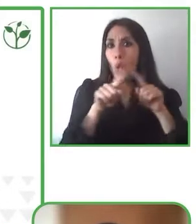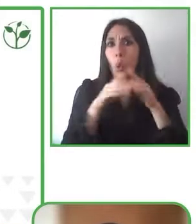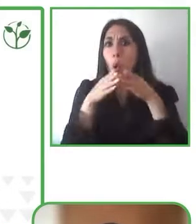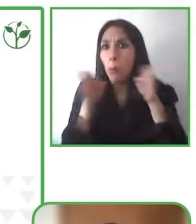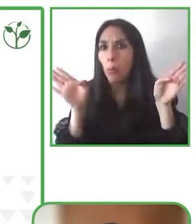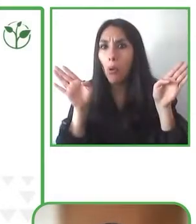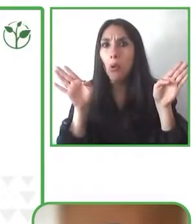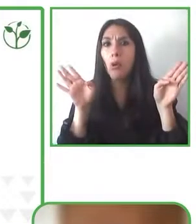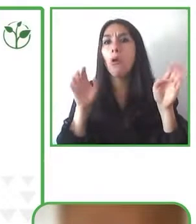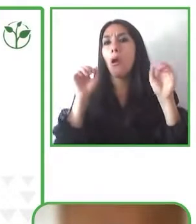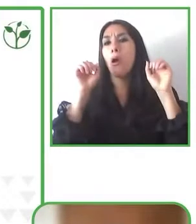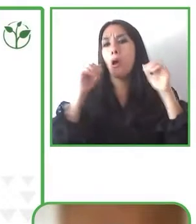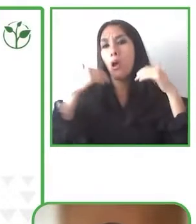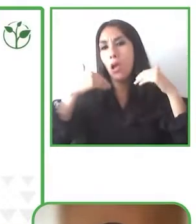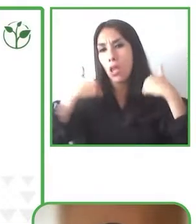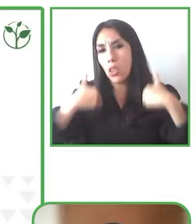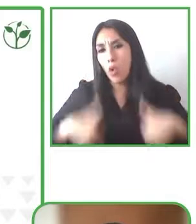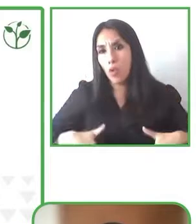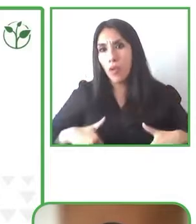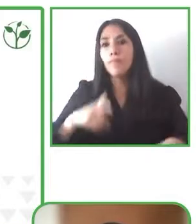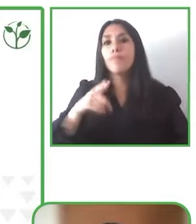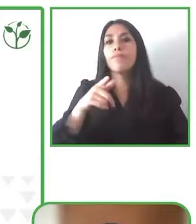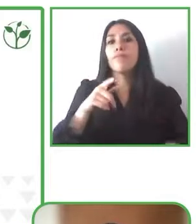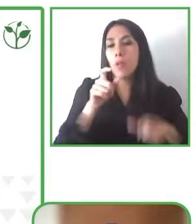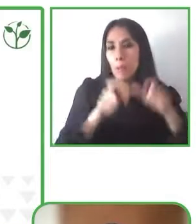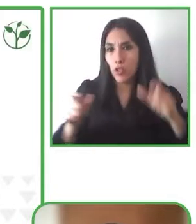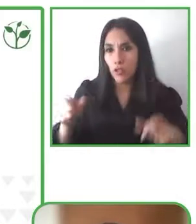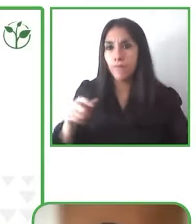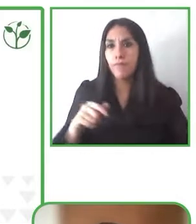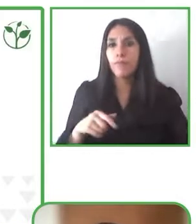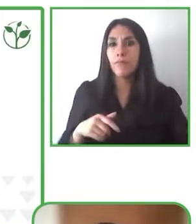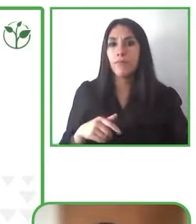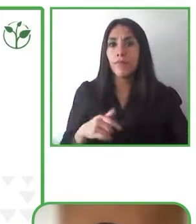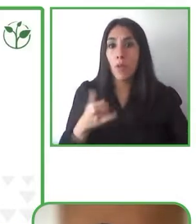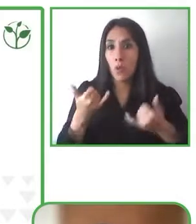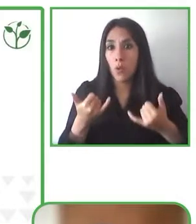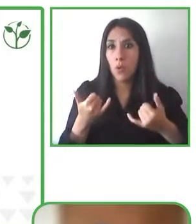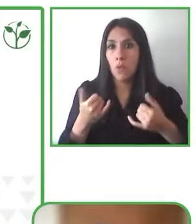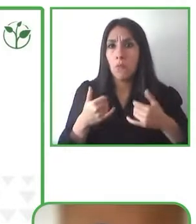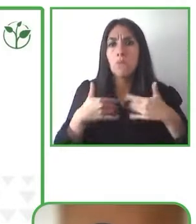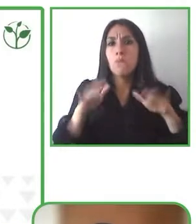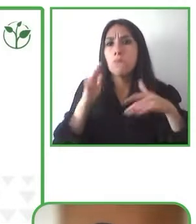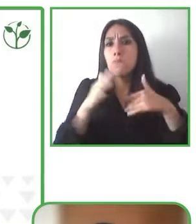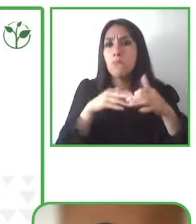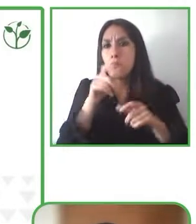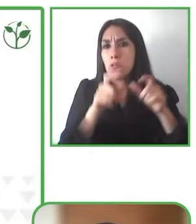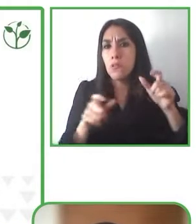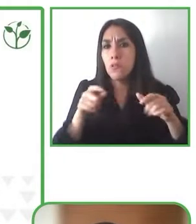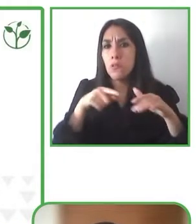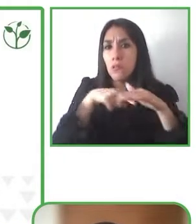in physical terms for people for any kind of physical disability so they can have access